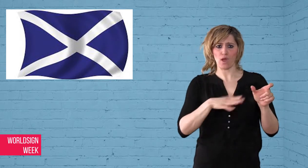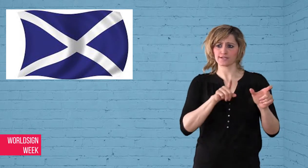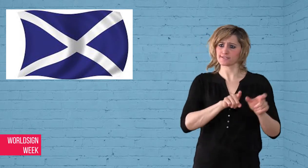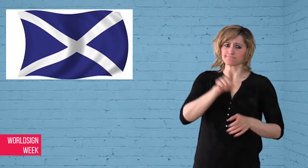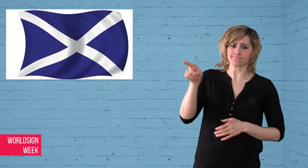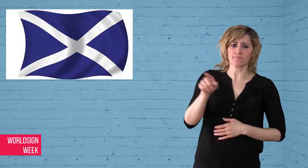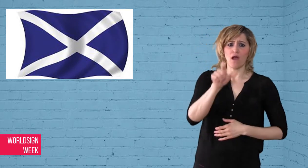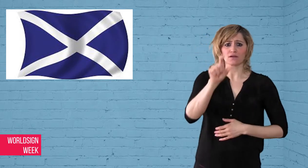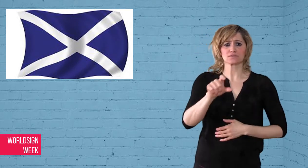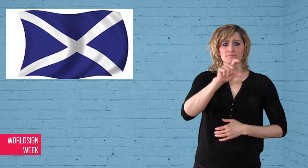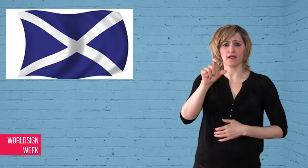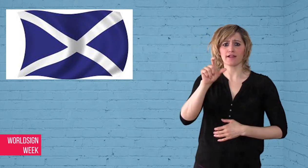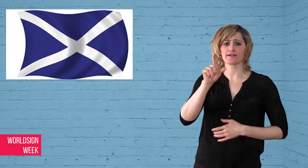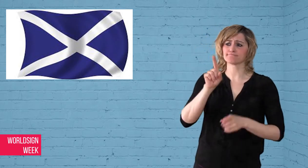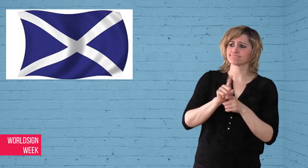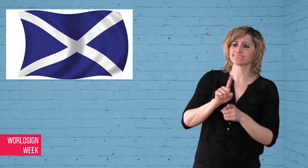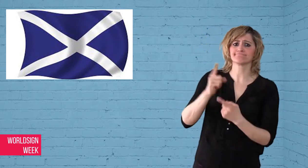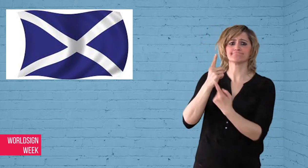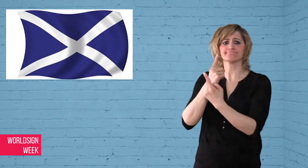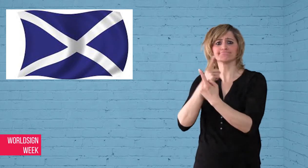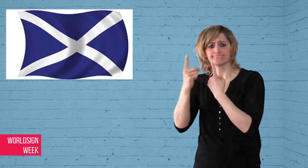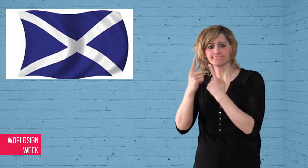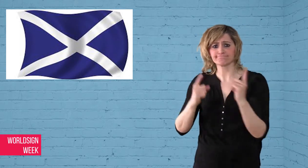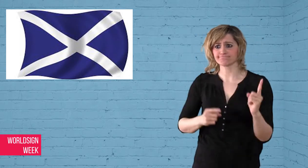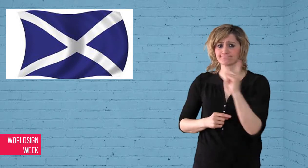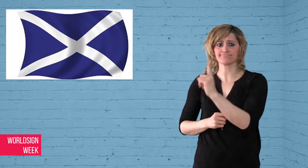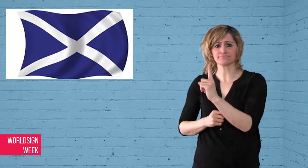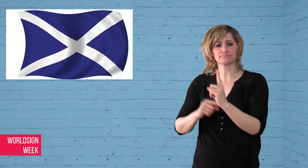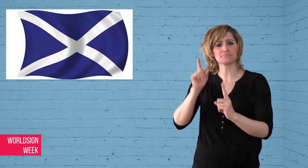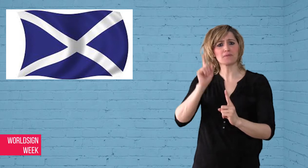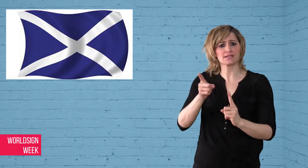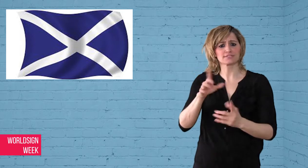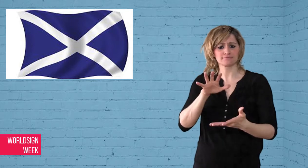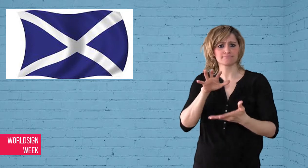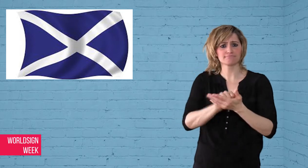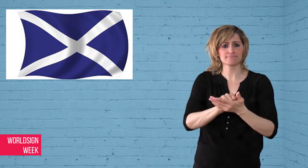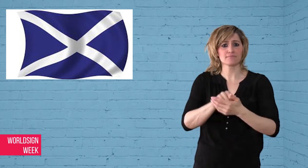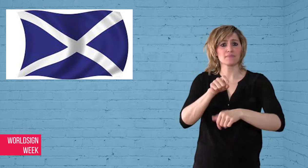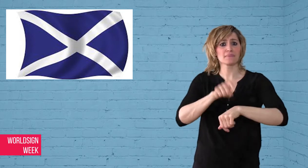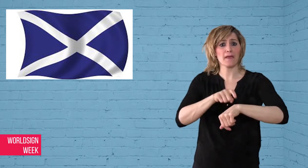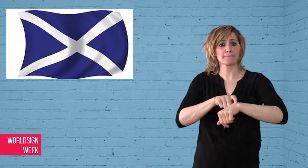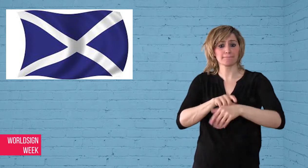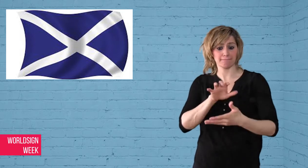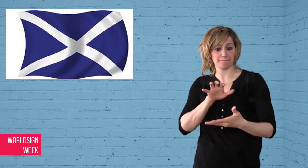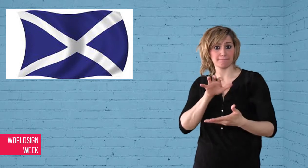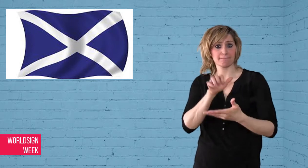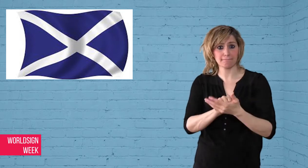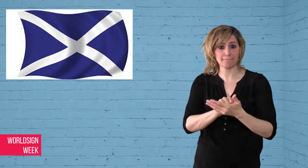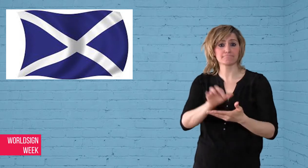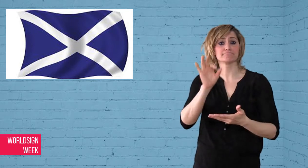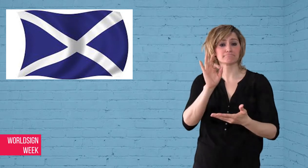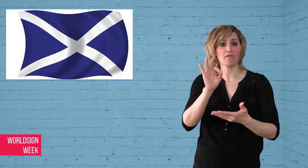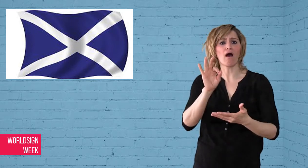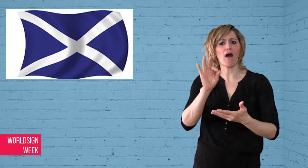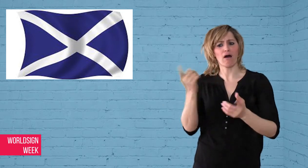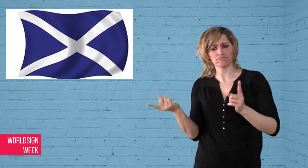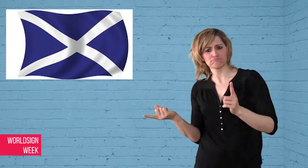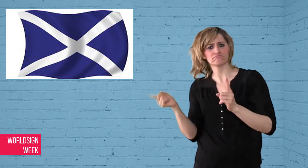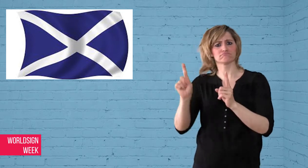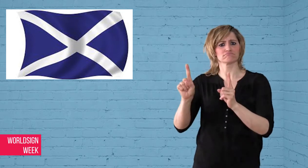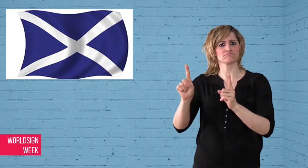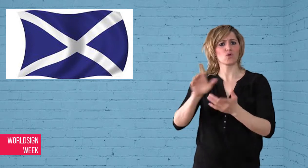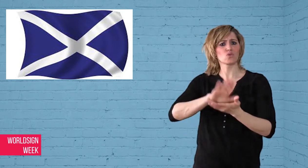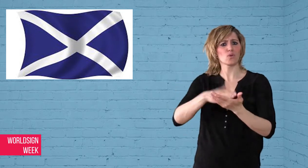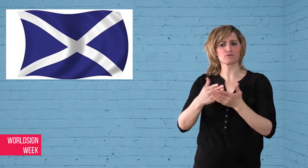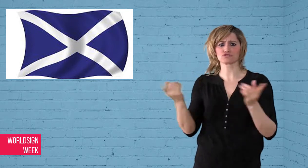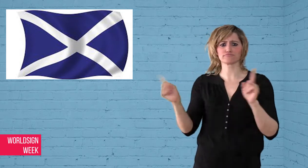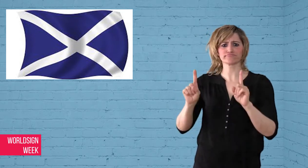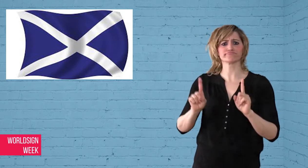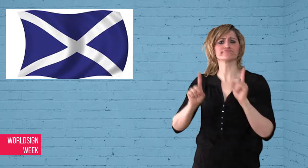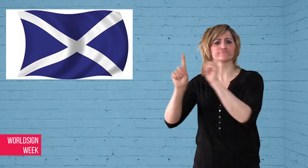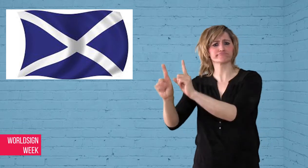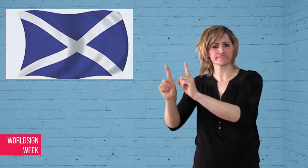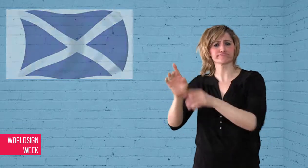Although appointments are scheduled for